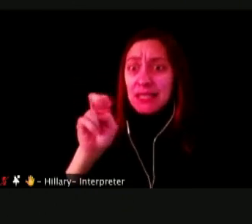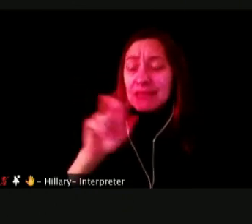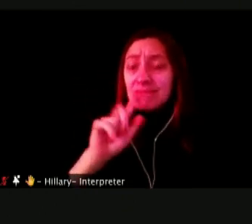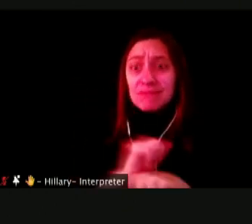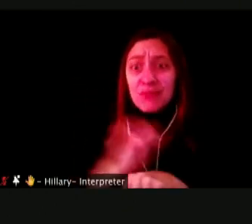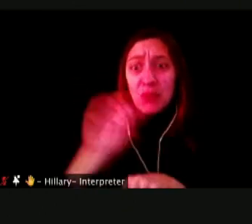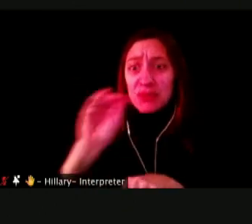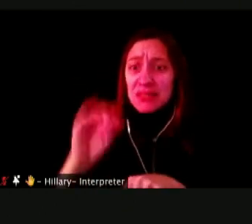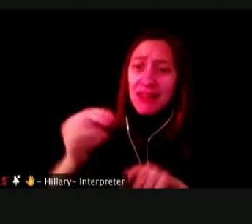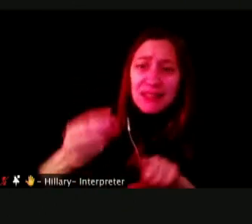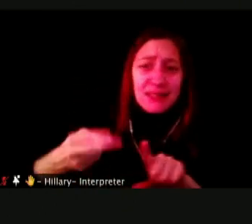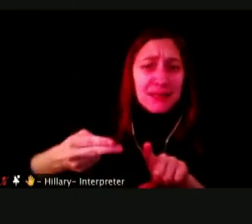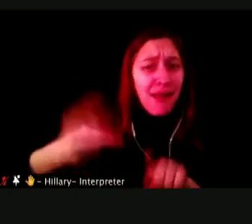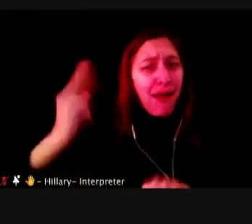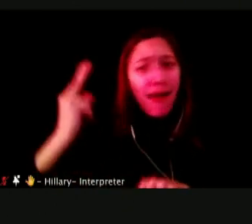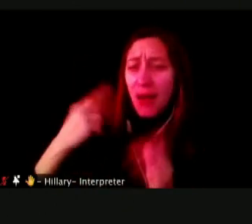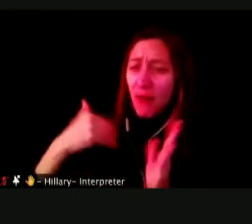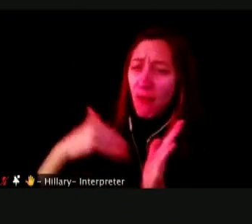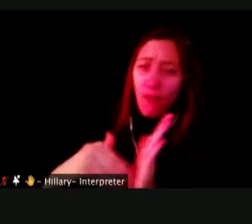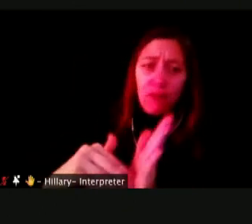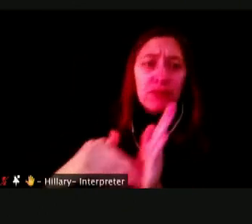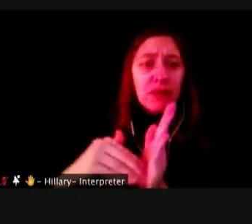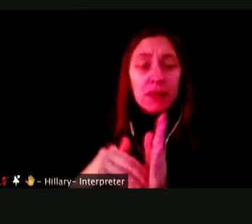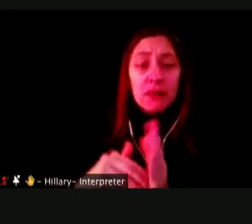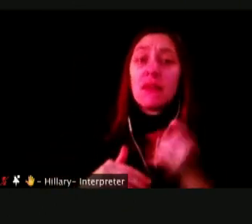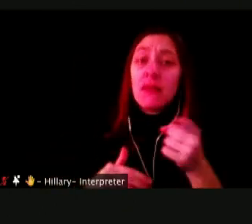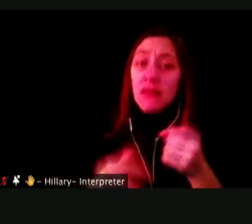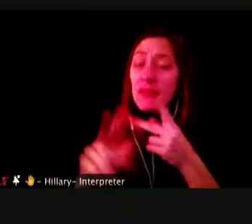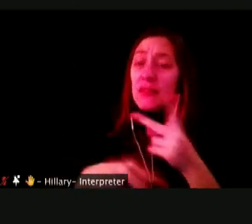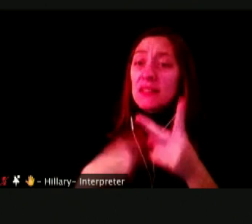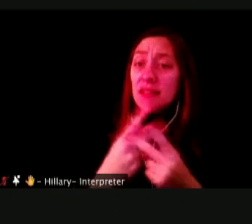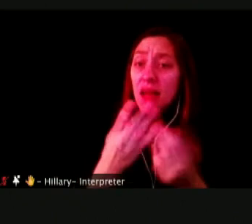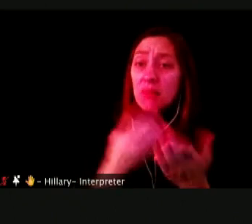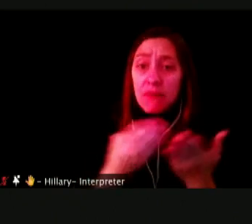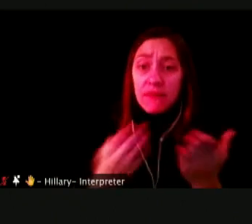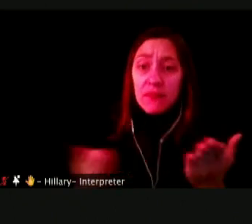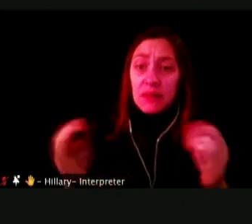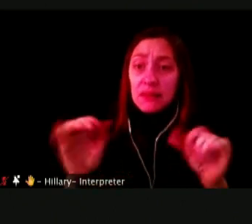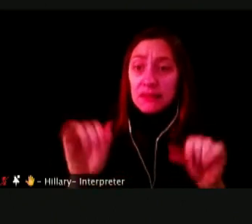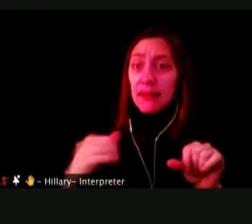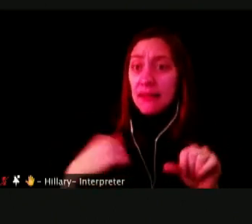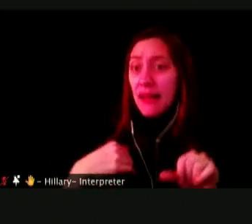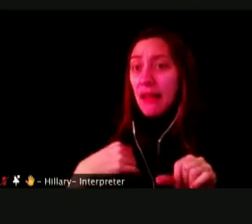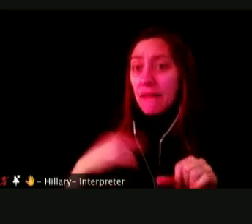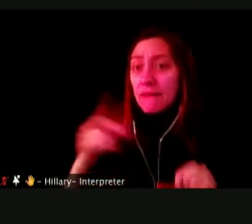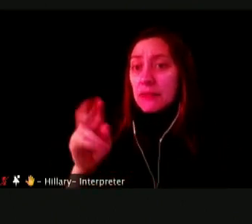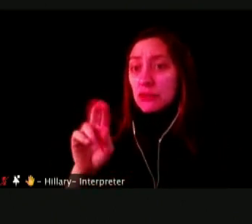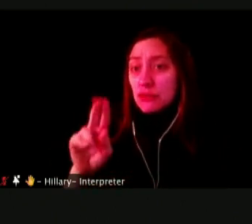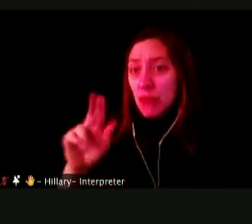TO RELEASE VAPING DEVICES CAN HAVE NOT JUST DRUGS LIKE NICOTINE OR MARIJUANA, BUT THE